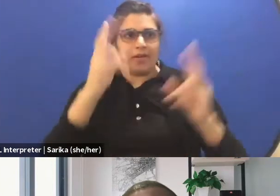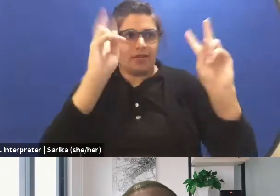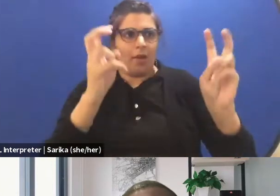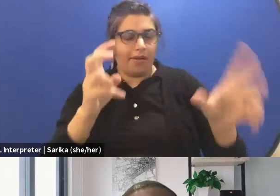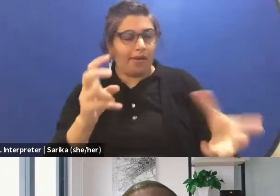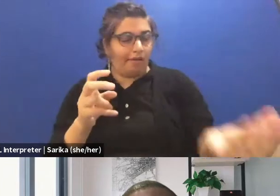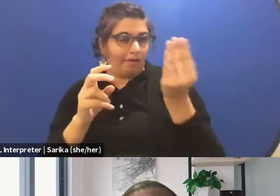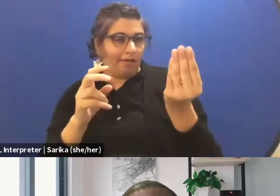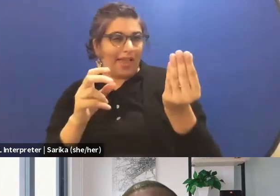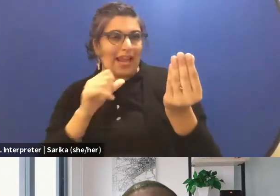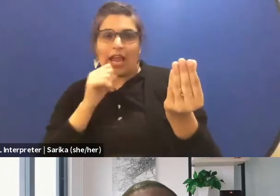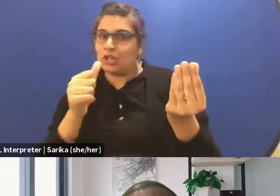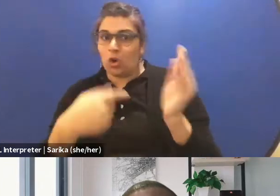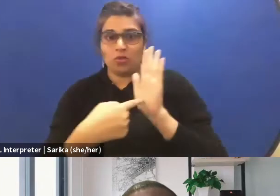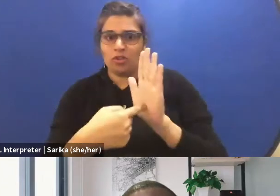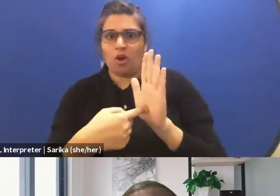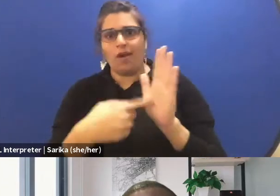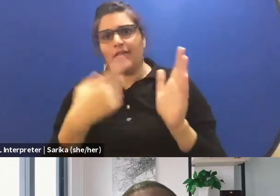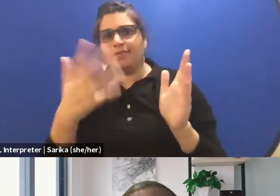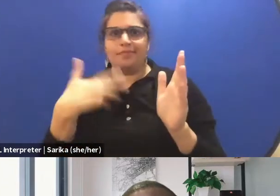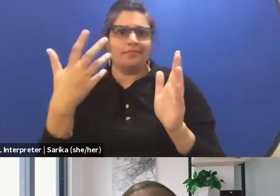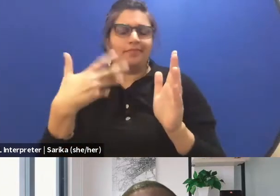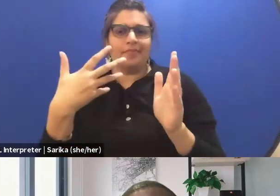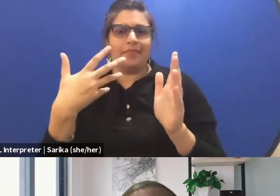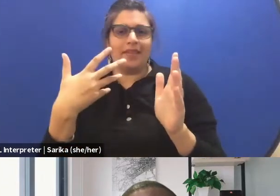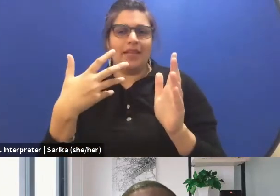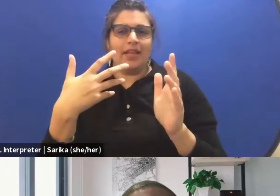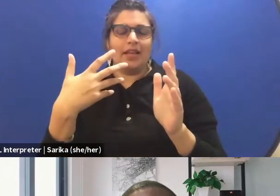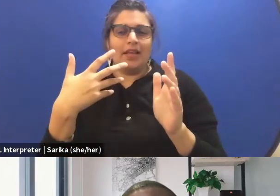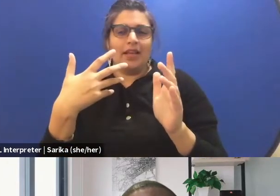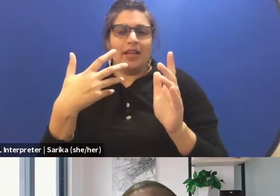that I can speak with this topic in a way that in 10 years,